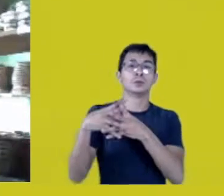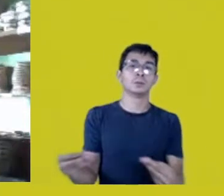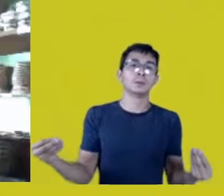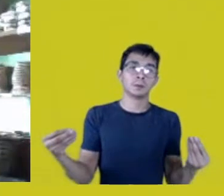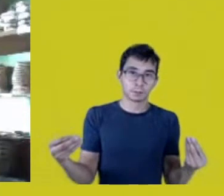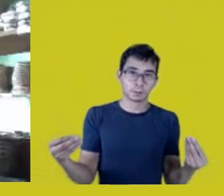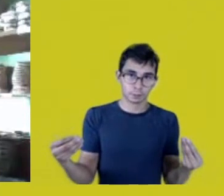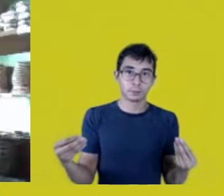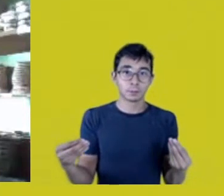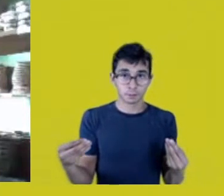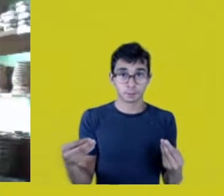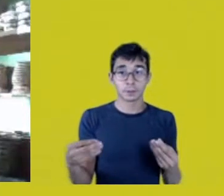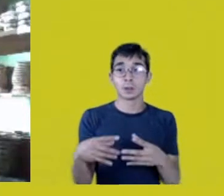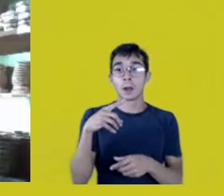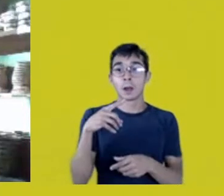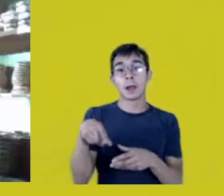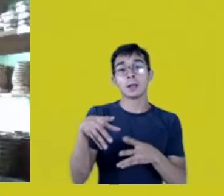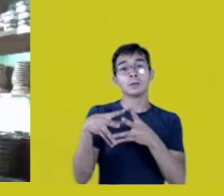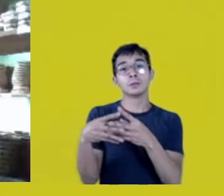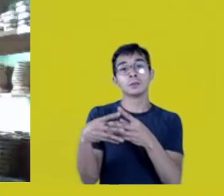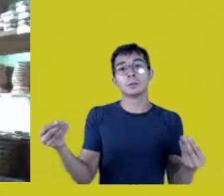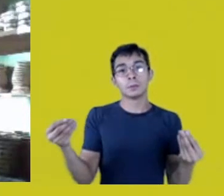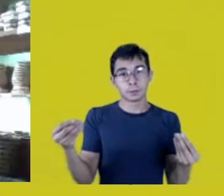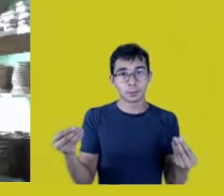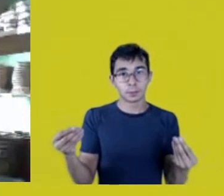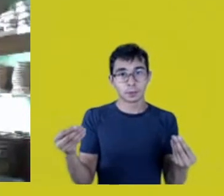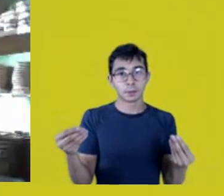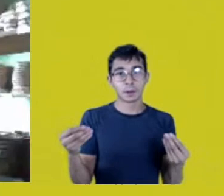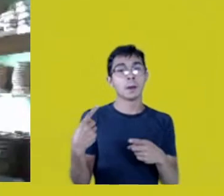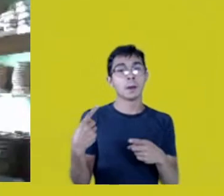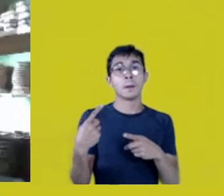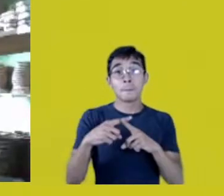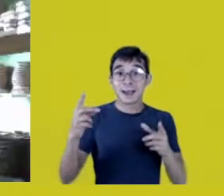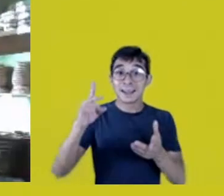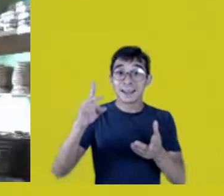They were considered extinct, but in fact they were there,